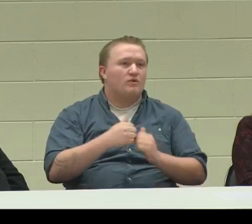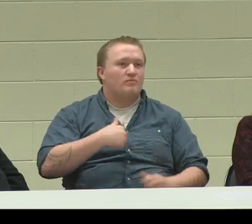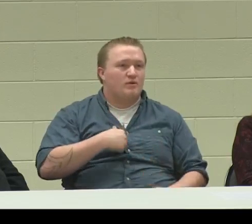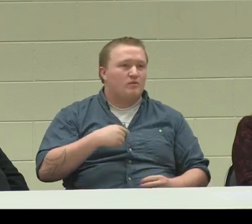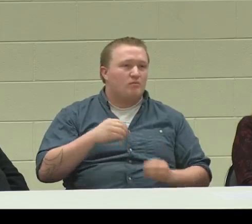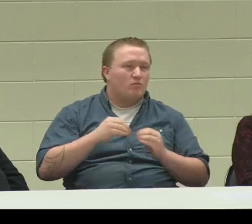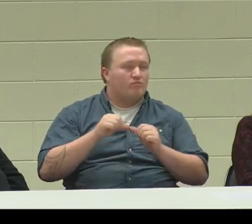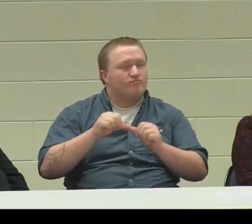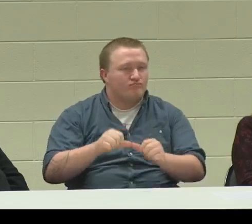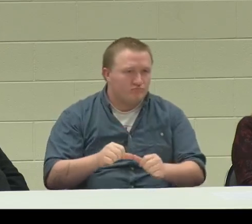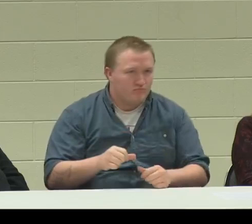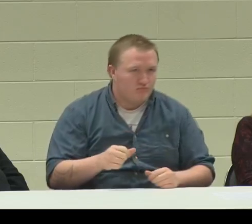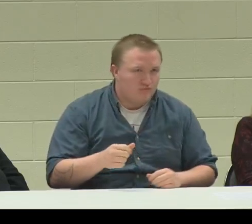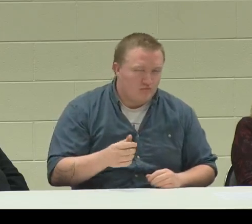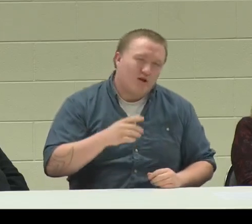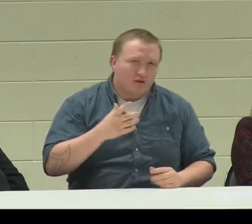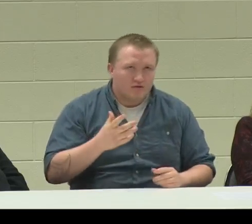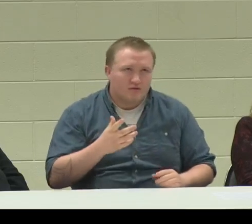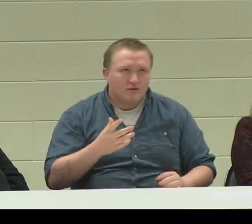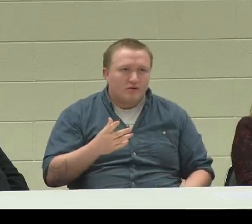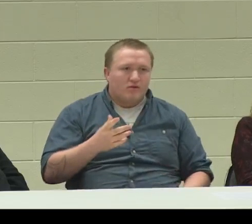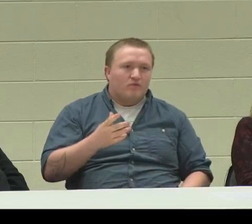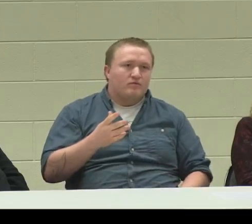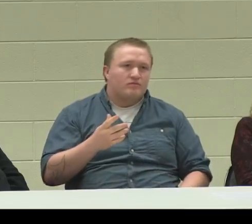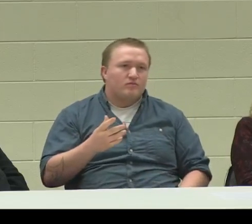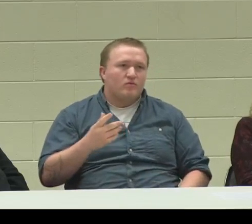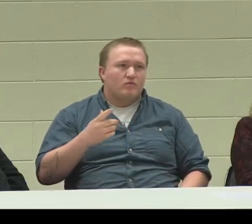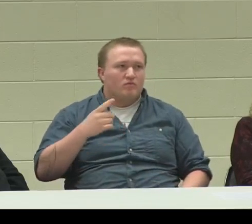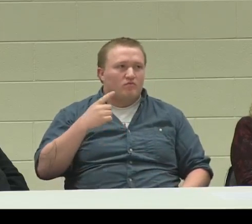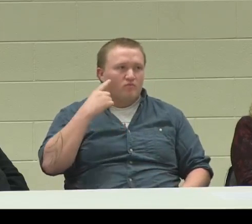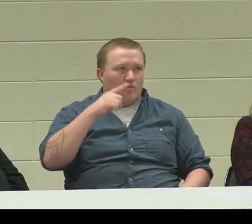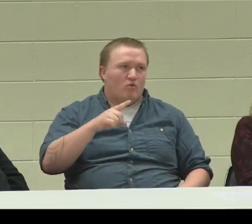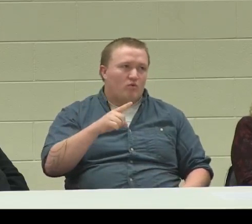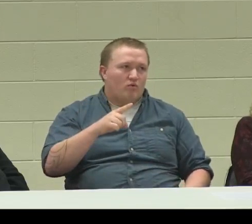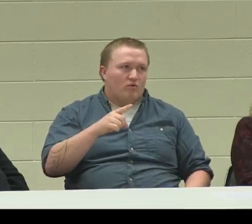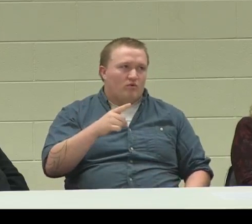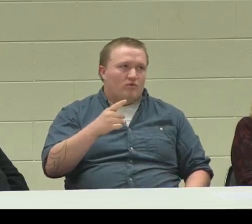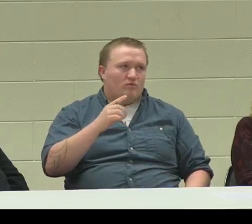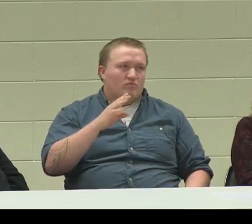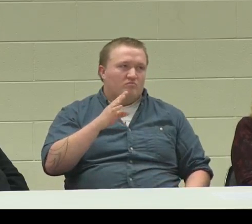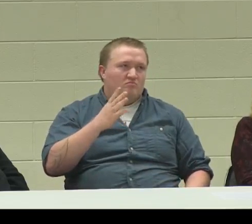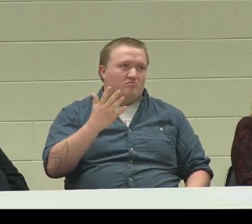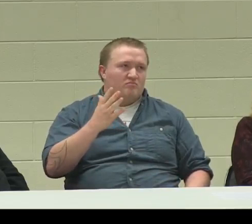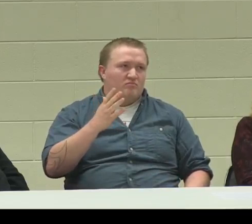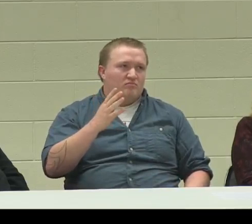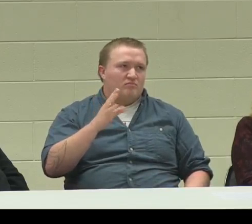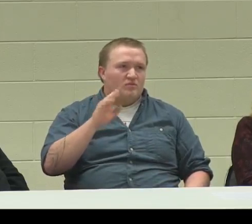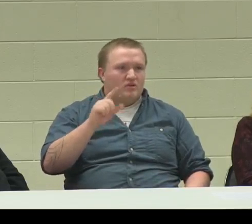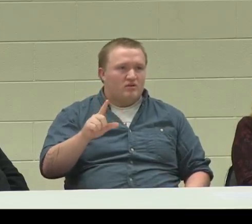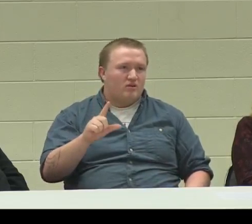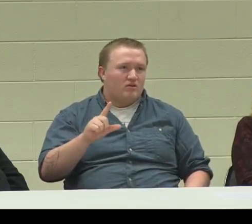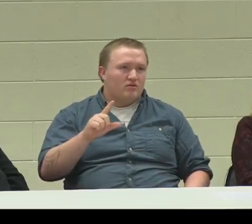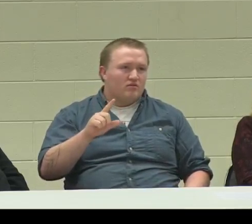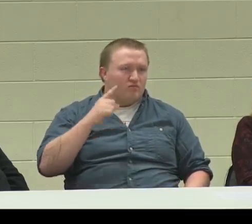and I had DVR with me pretty consistently,